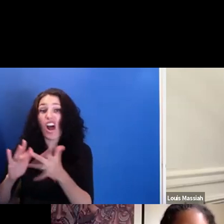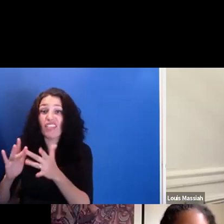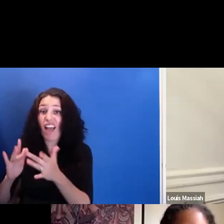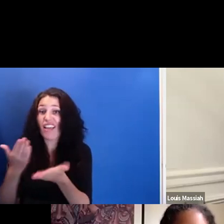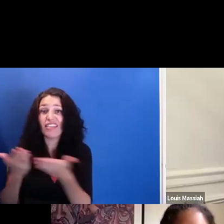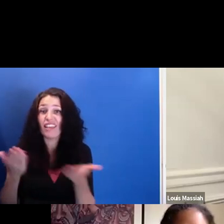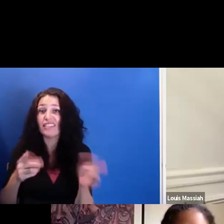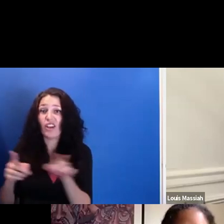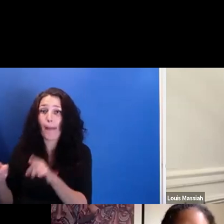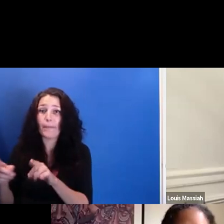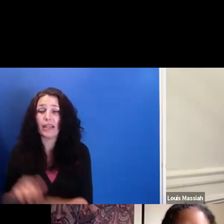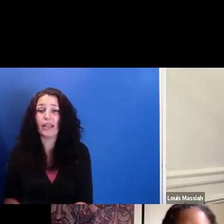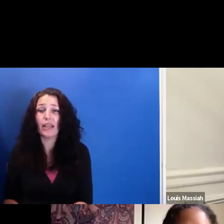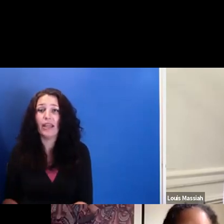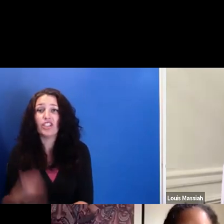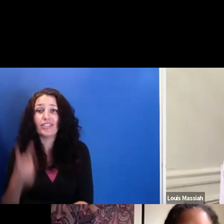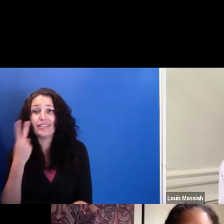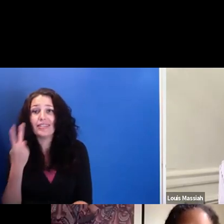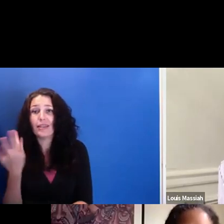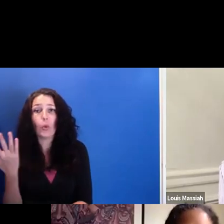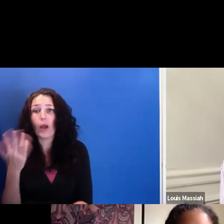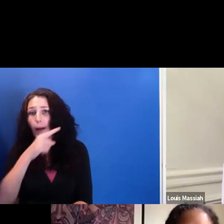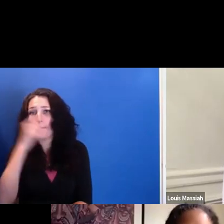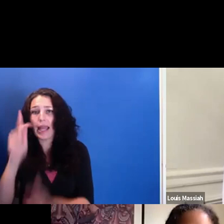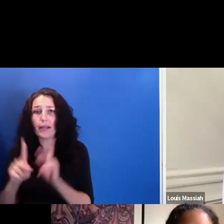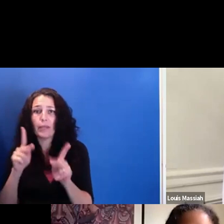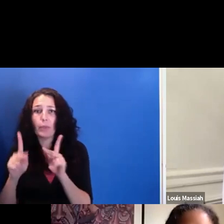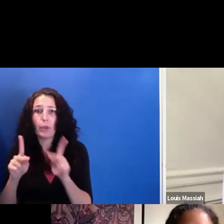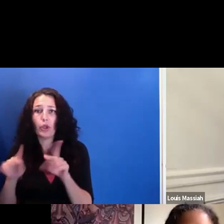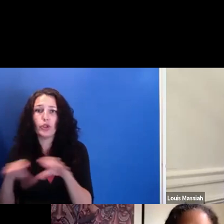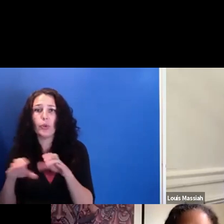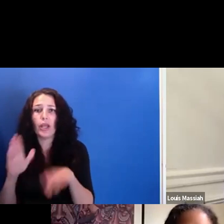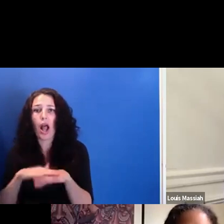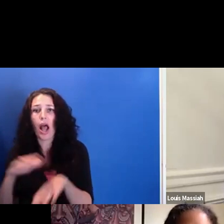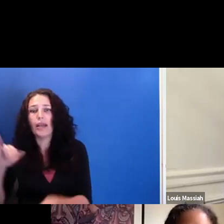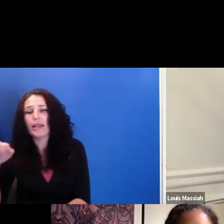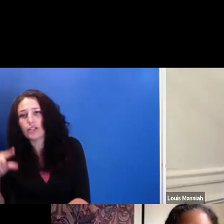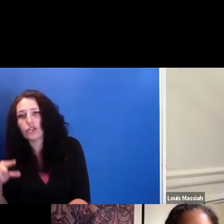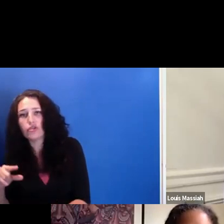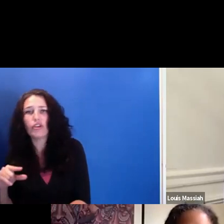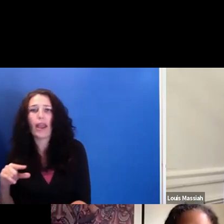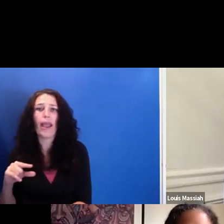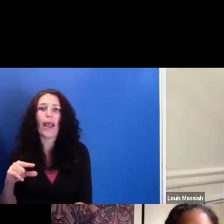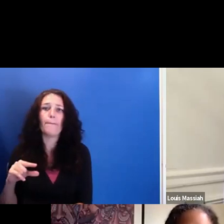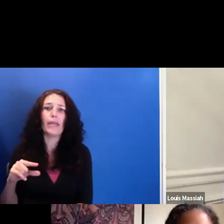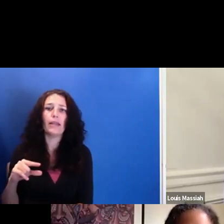because I think that, I mean, that's part of it too. It's, you know, kind of not really--